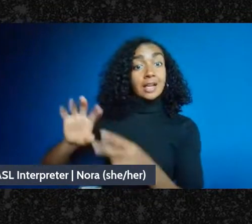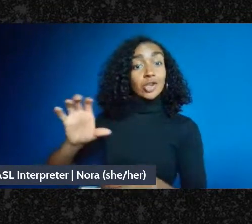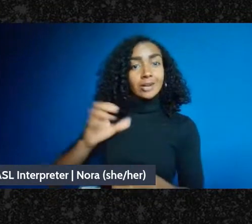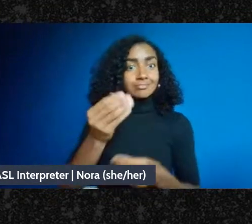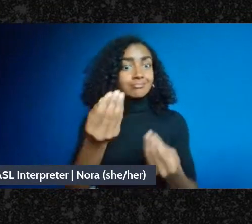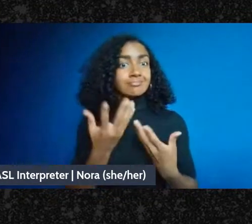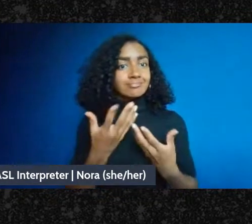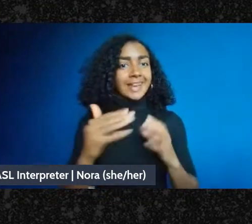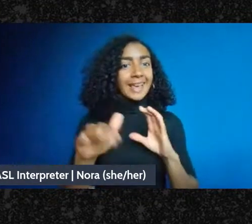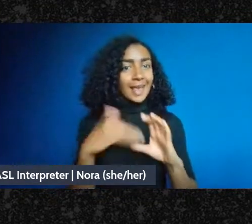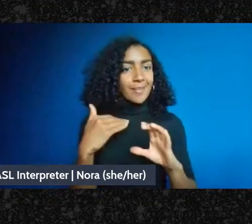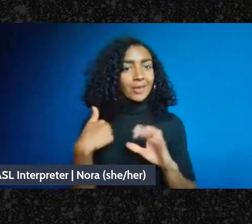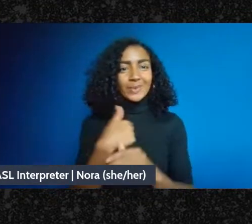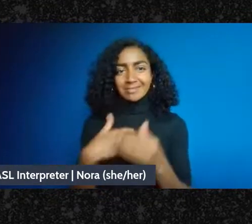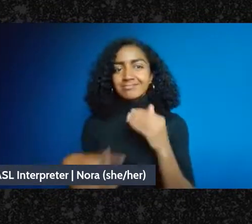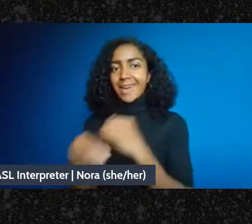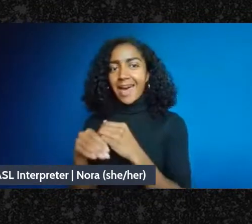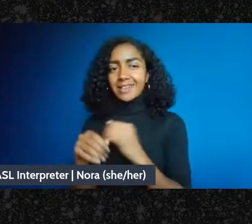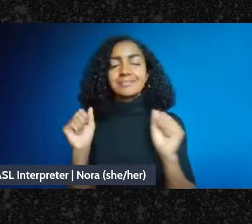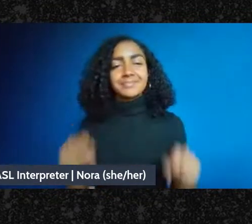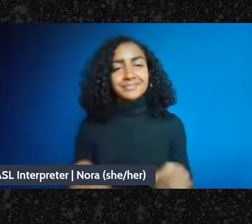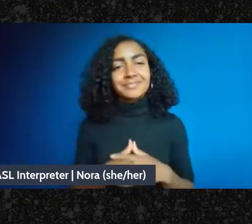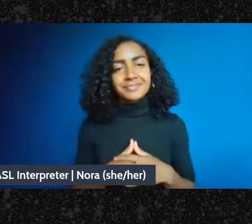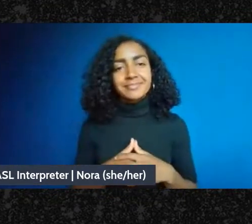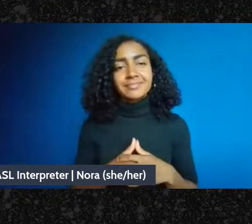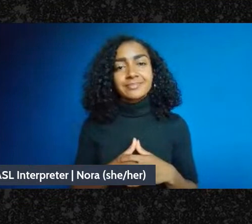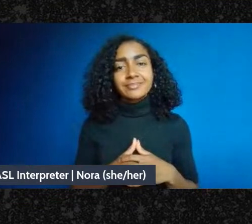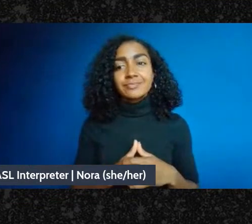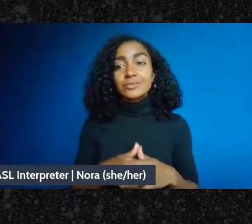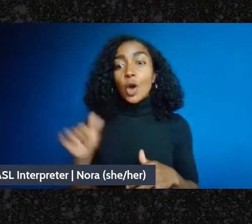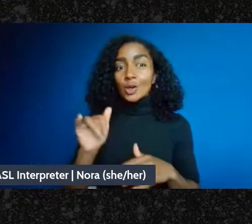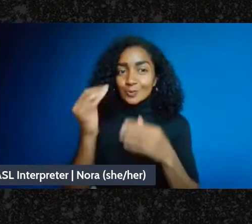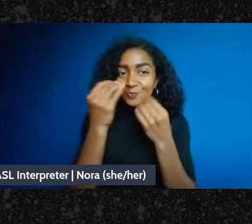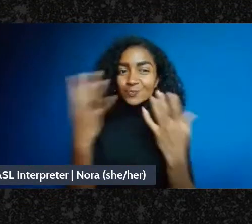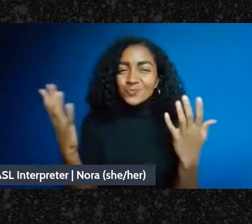I want to say also just generally about some of the limitations of this session tonight,